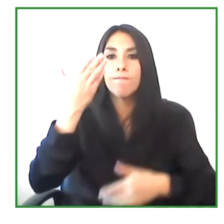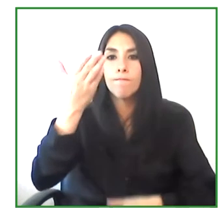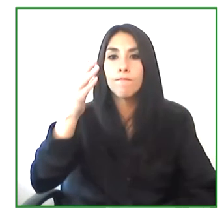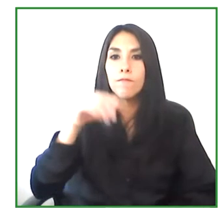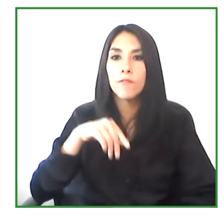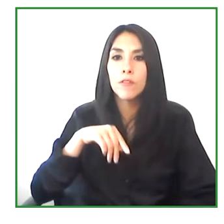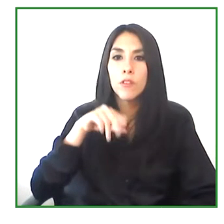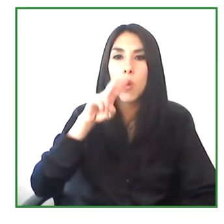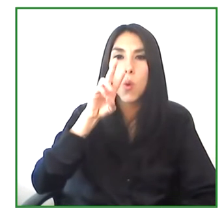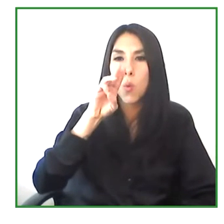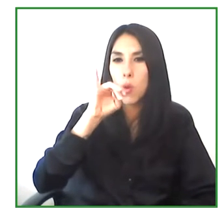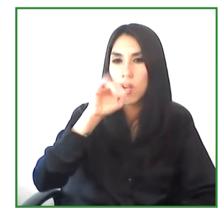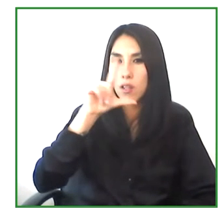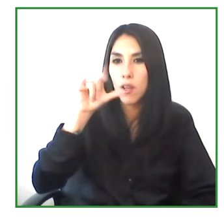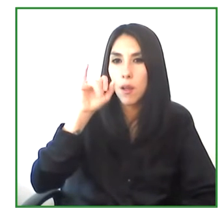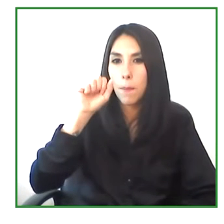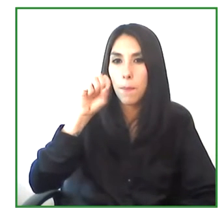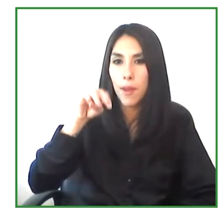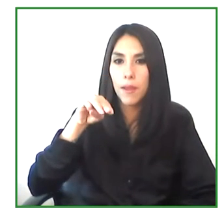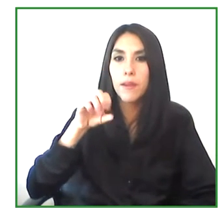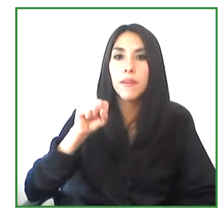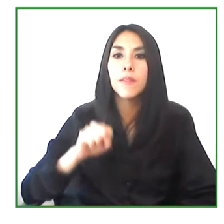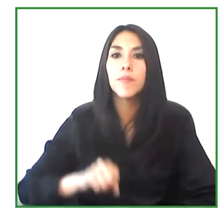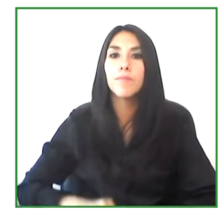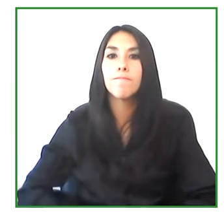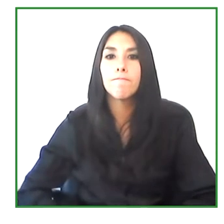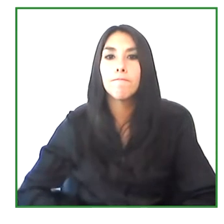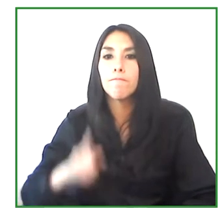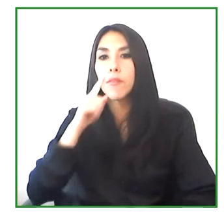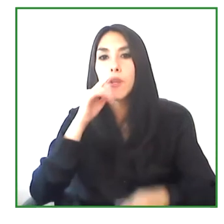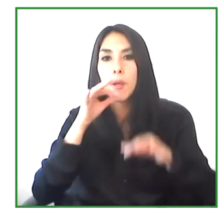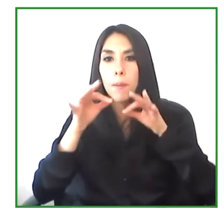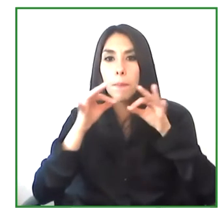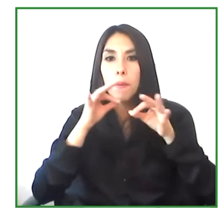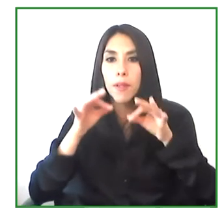for for your intervention,